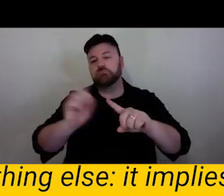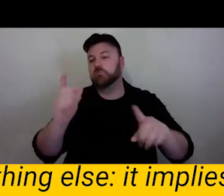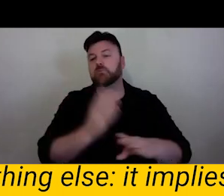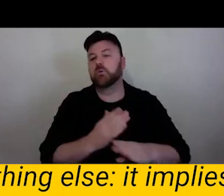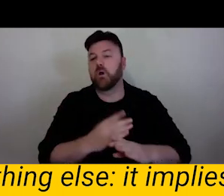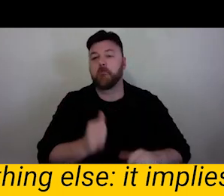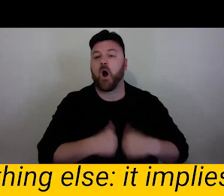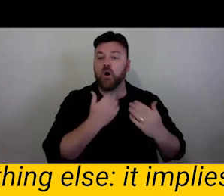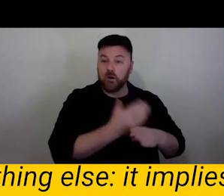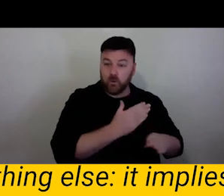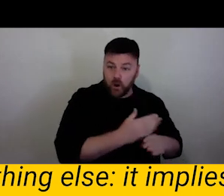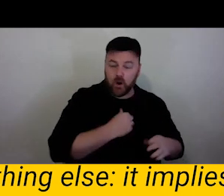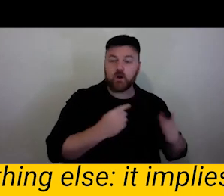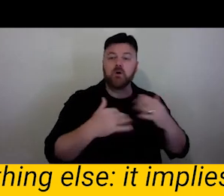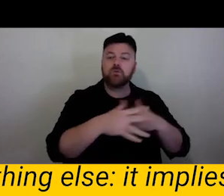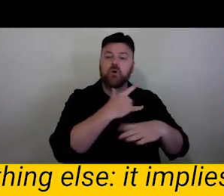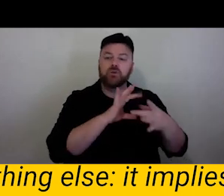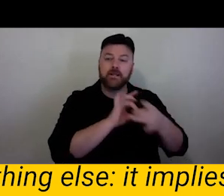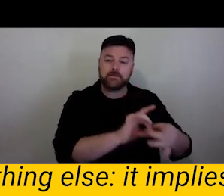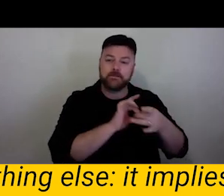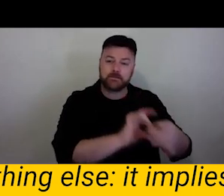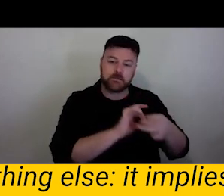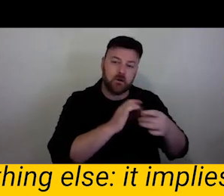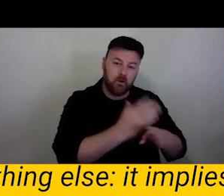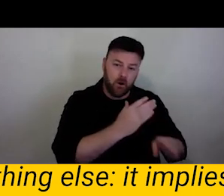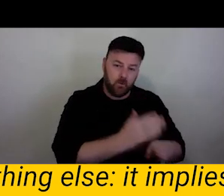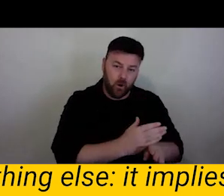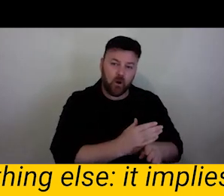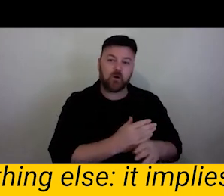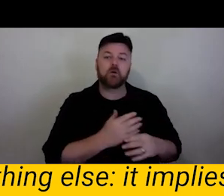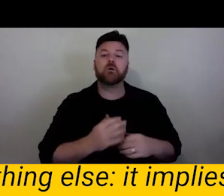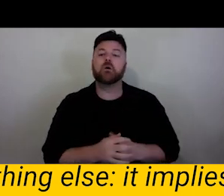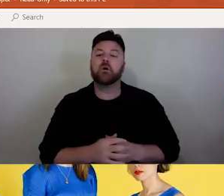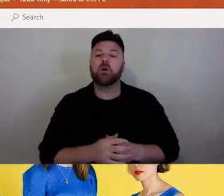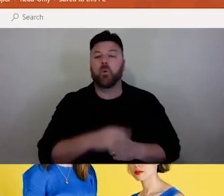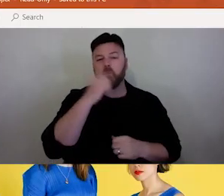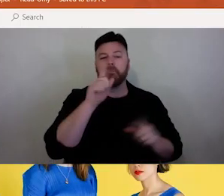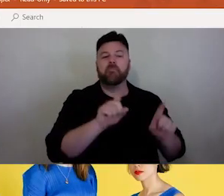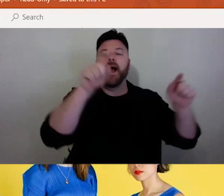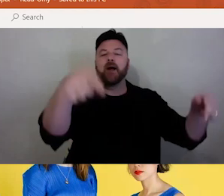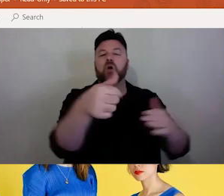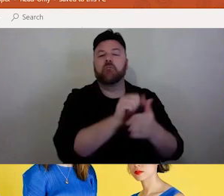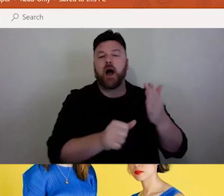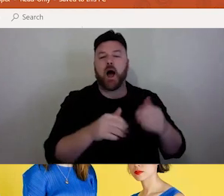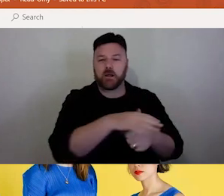making socially engaged work, often with people beyond the arts and often in public spaces.